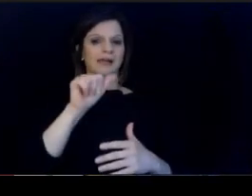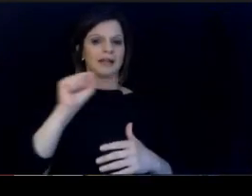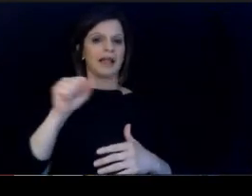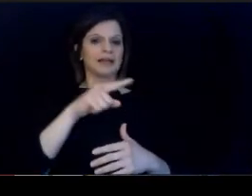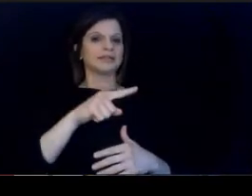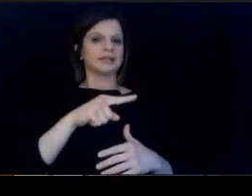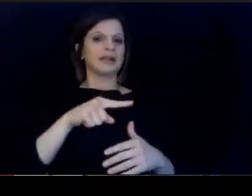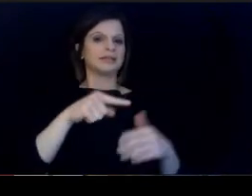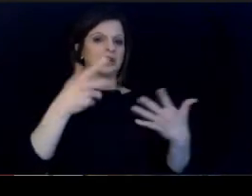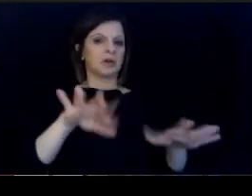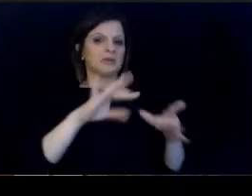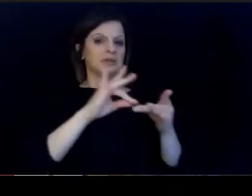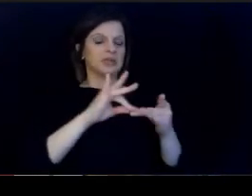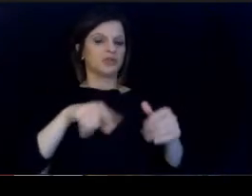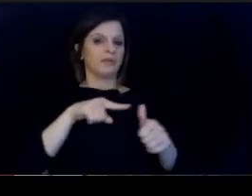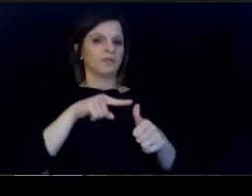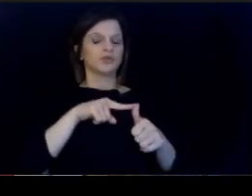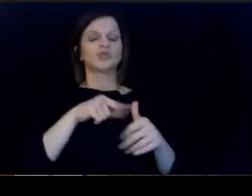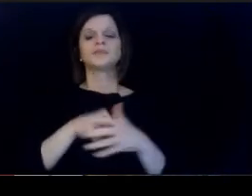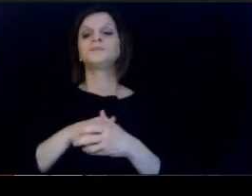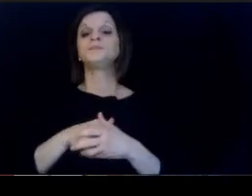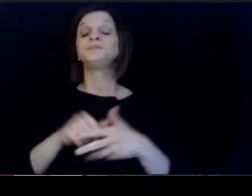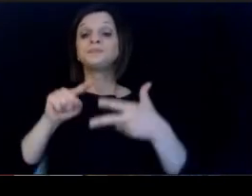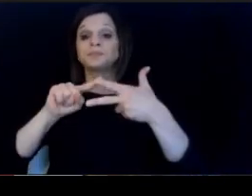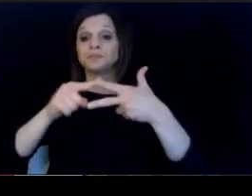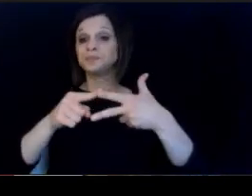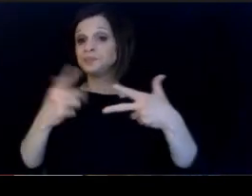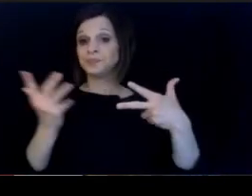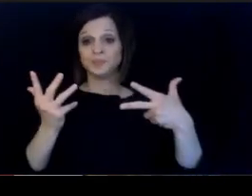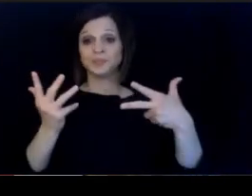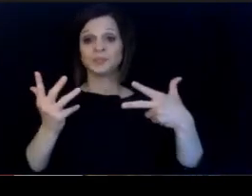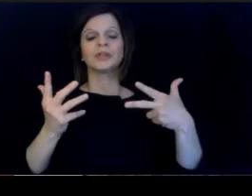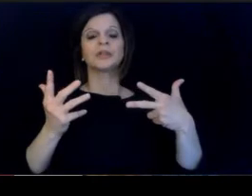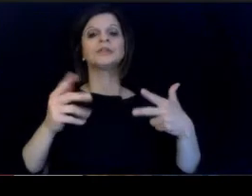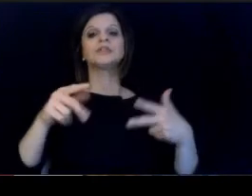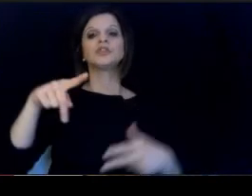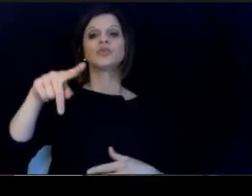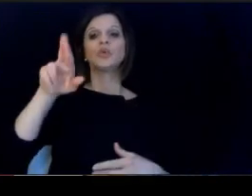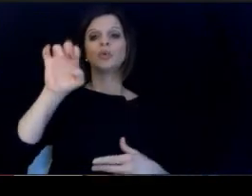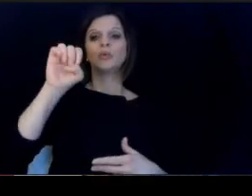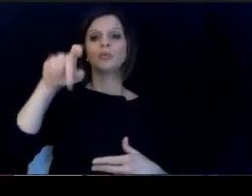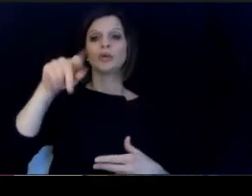glass has told you about the 1st. The second initiative is to prepare.